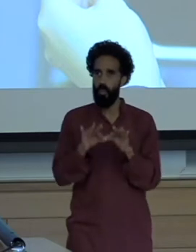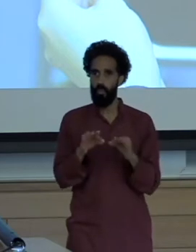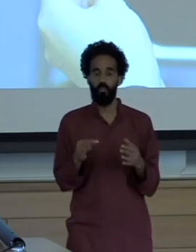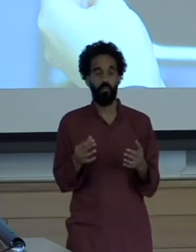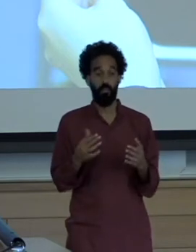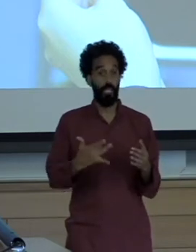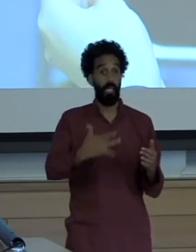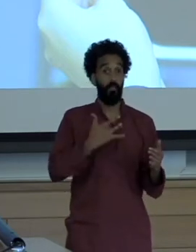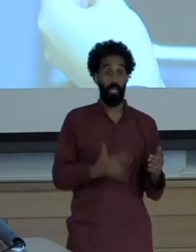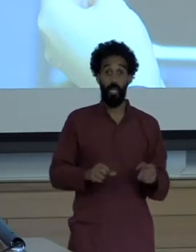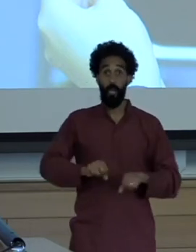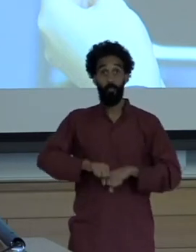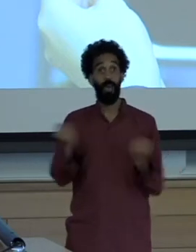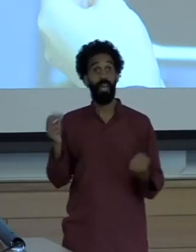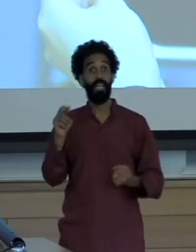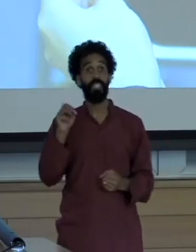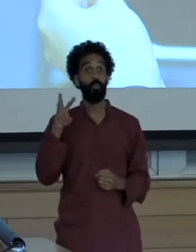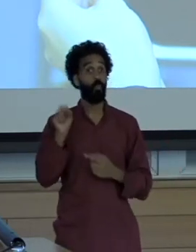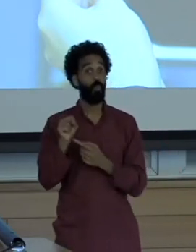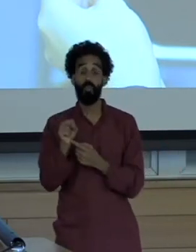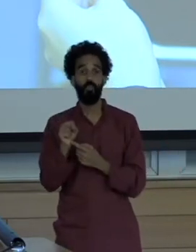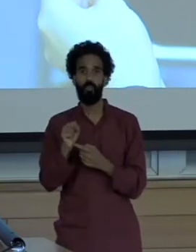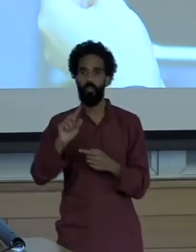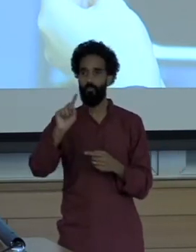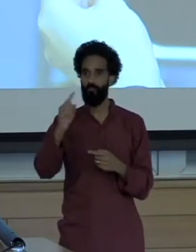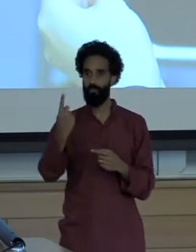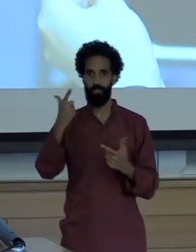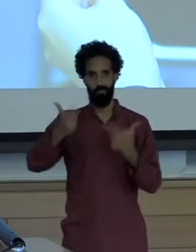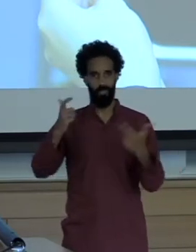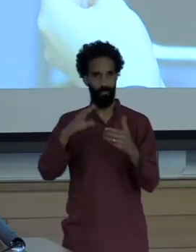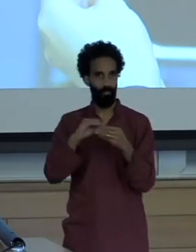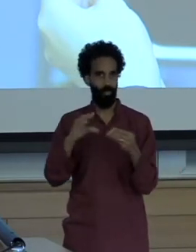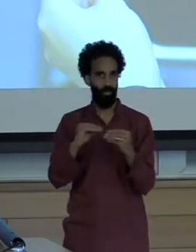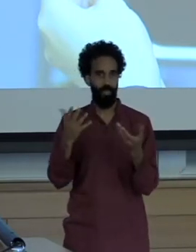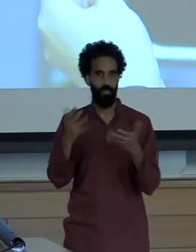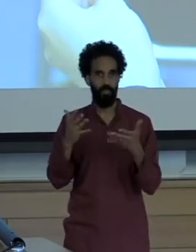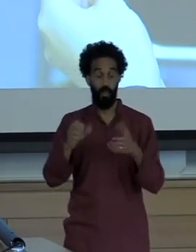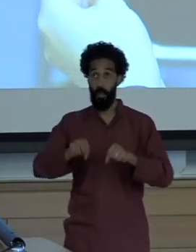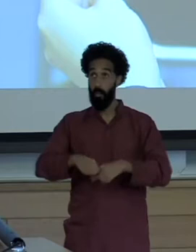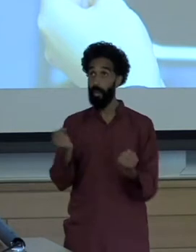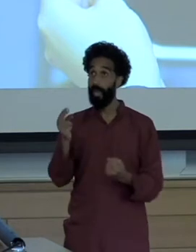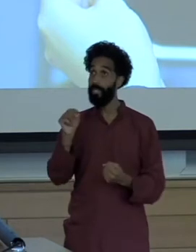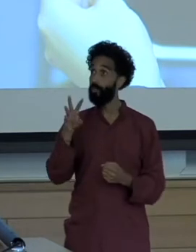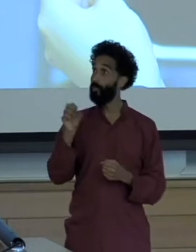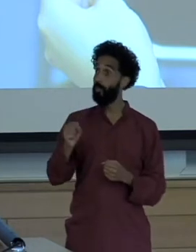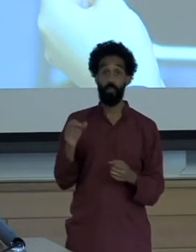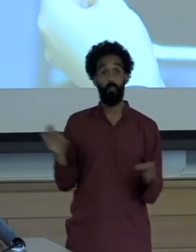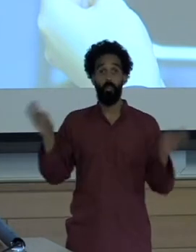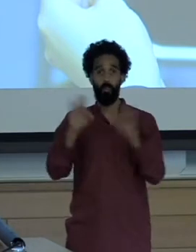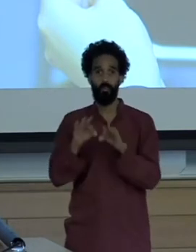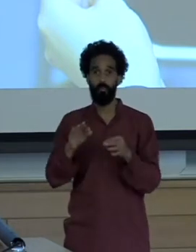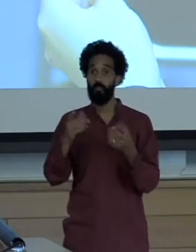tends to guide the coverage and when breaking news hits travel plans get canceled and